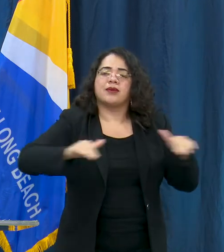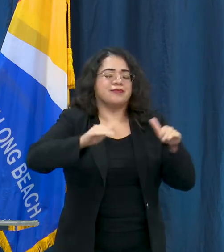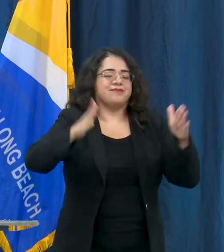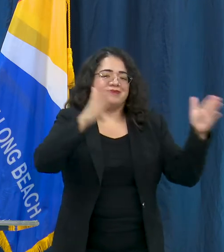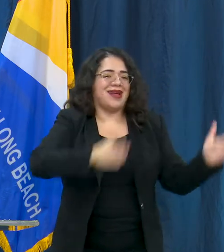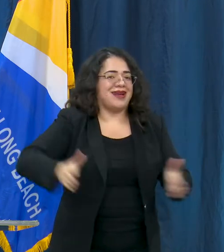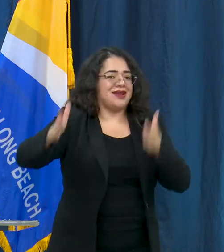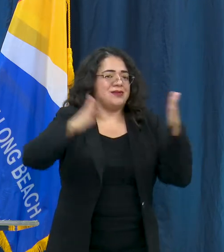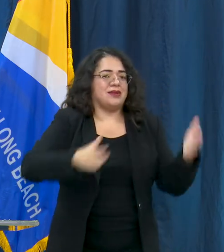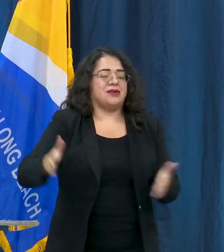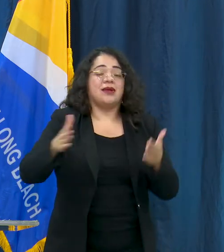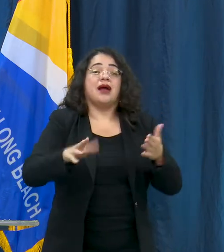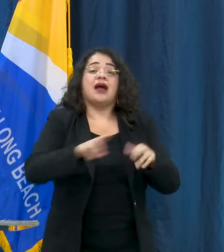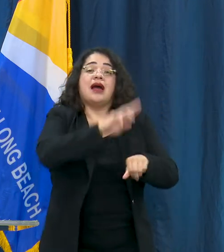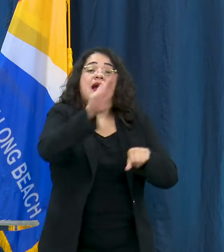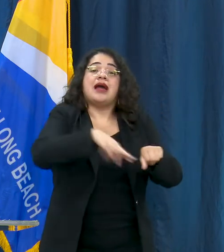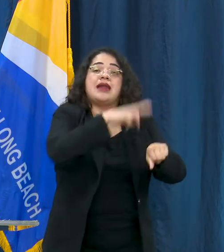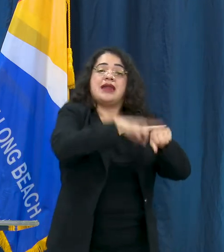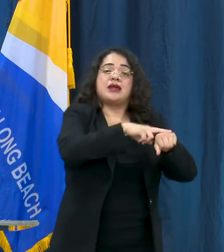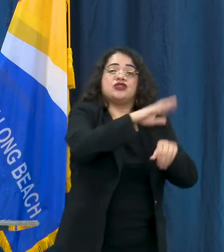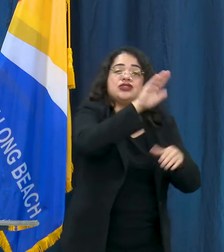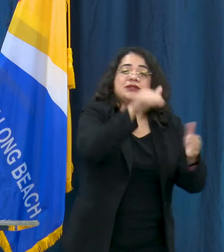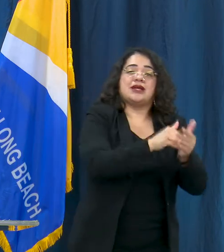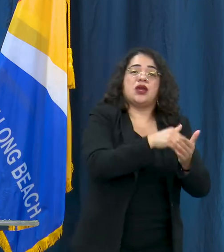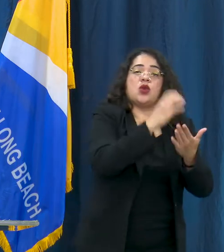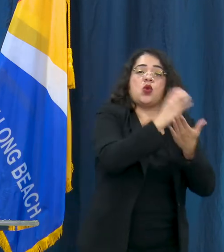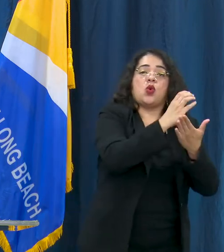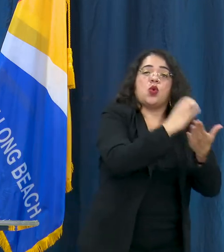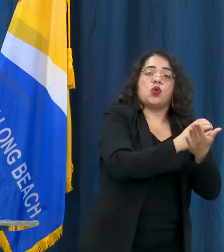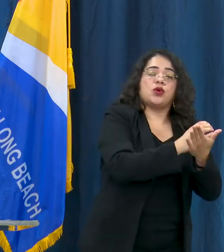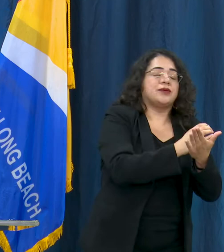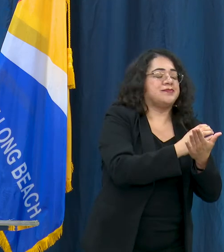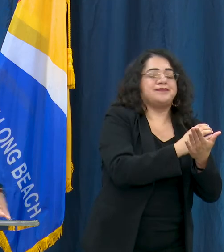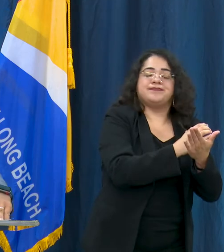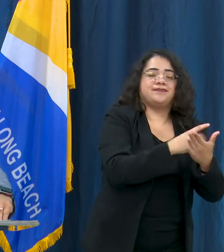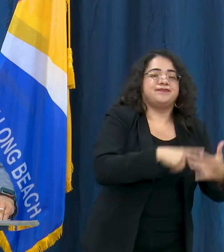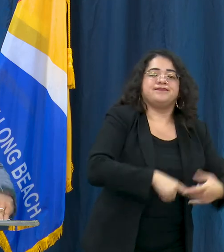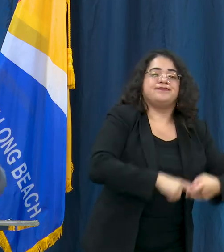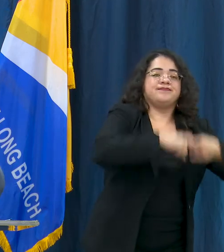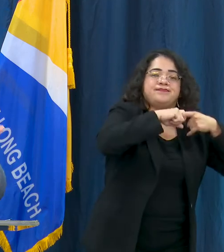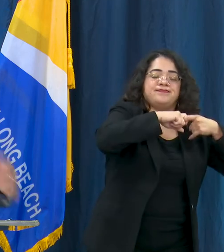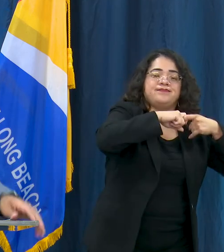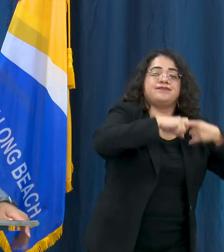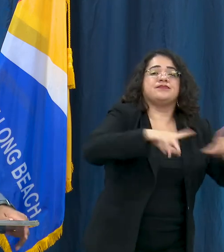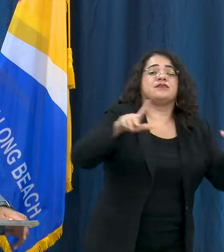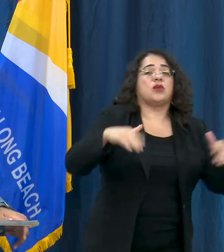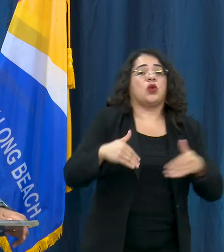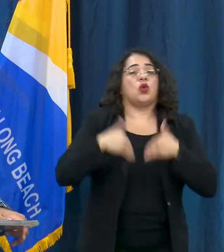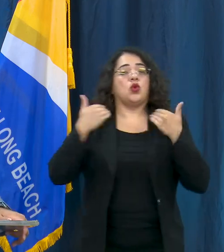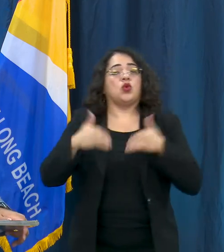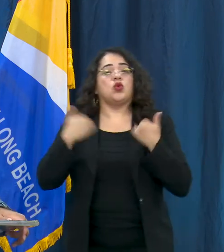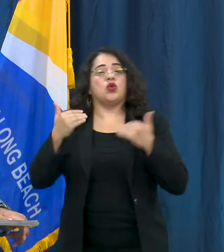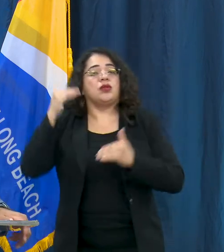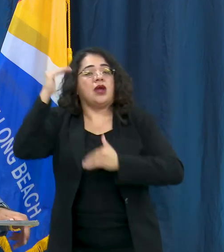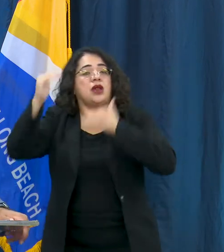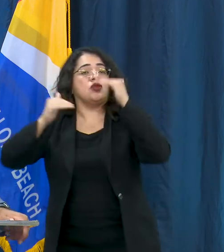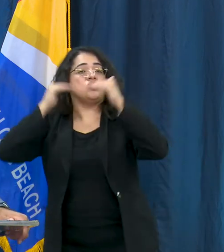Our Nature Center classes that happen over the summer are not happening. Youth and Adult Sports Programs